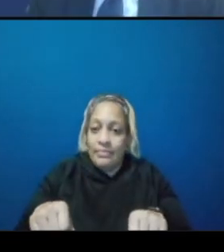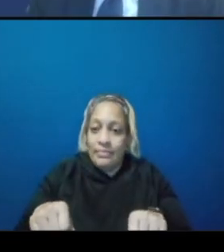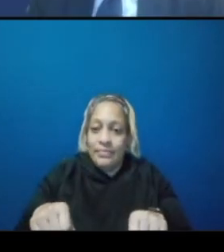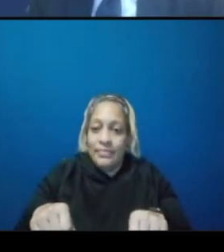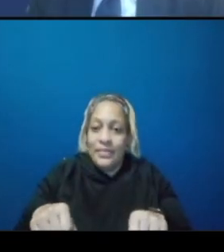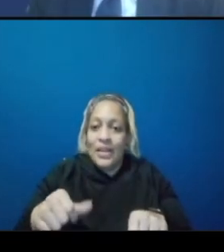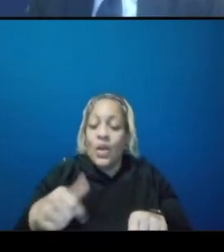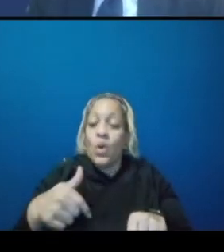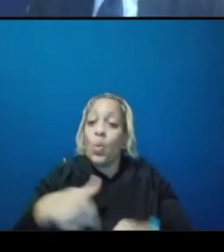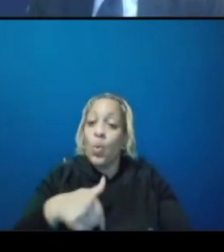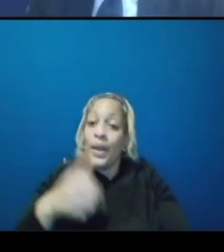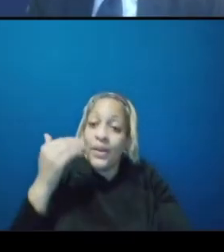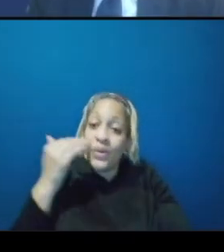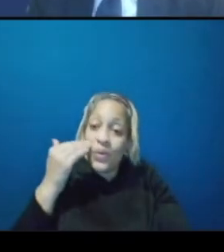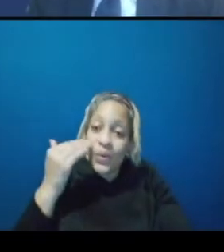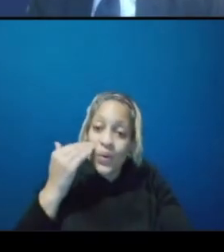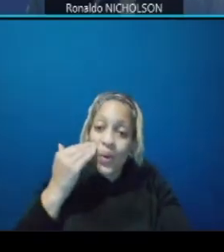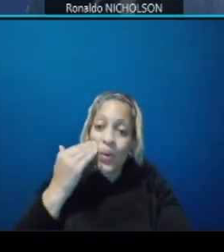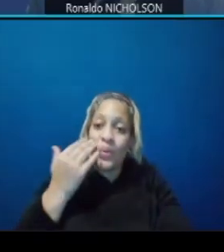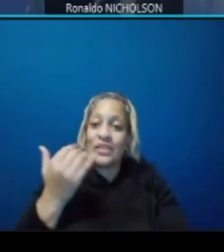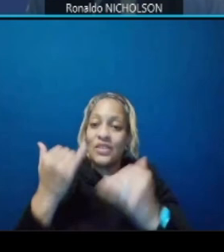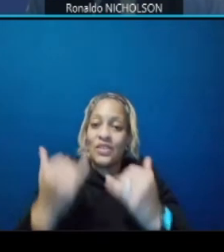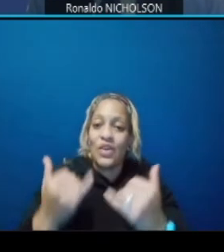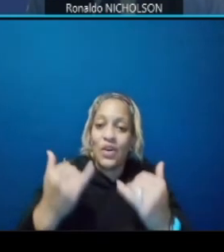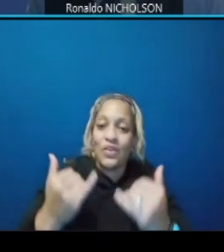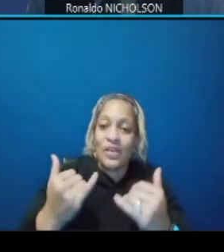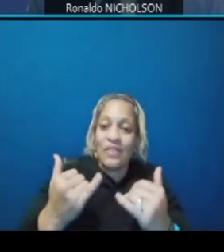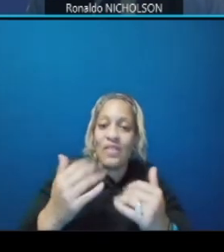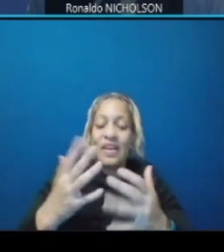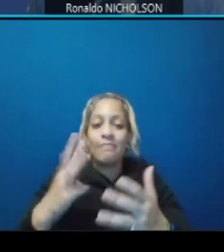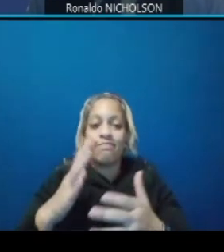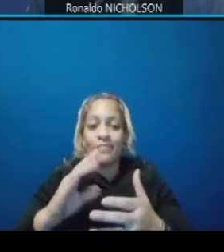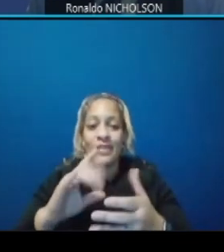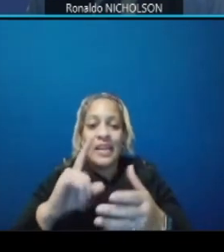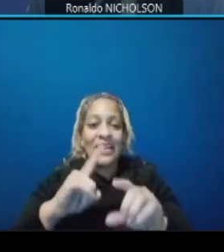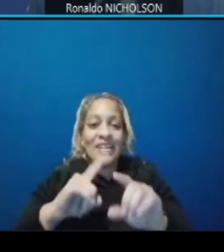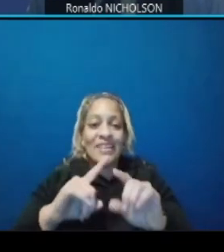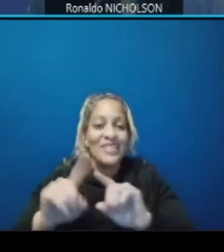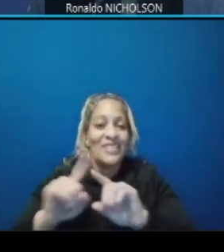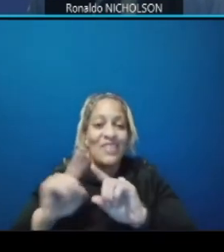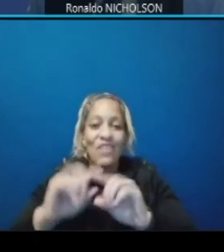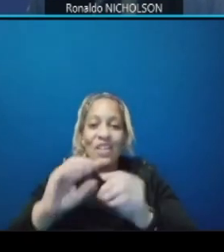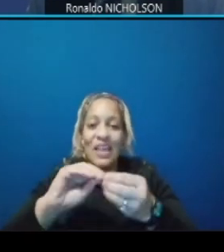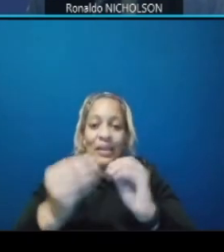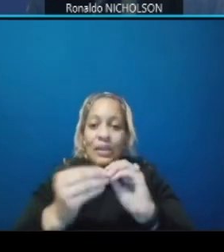currently what is perceived to be a number of lanes but as the time we put by the time we put